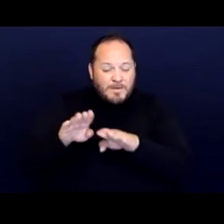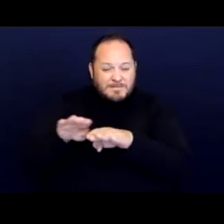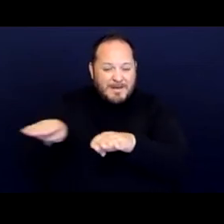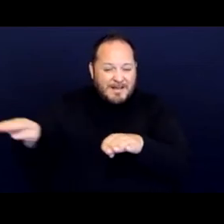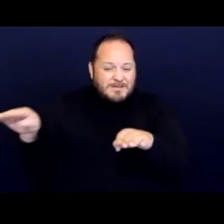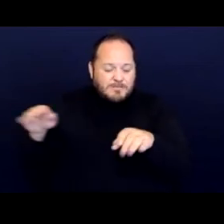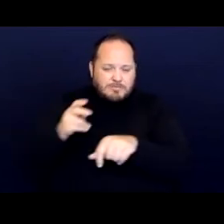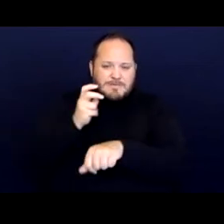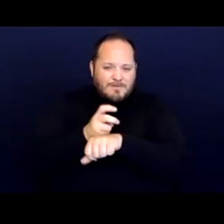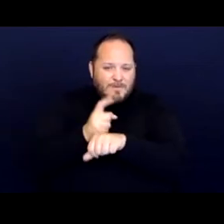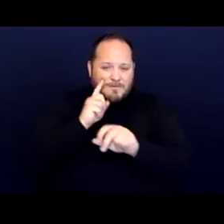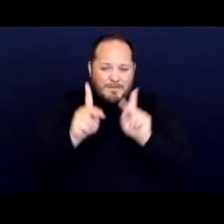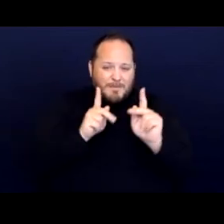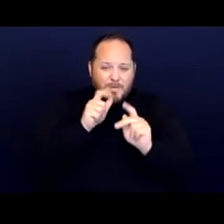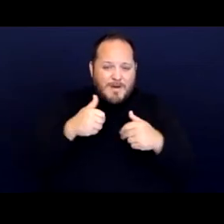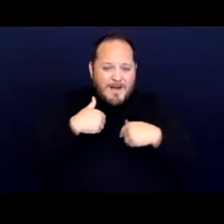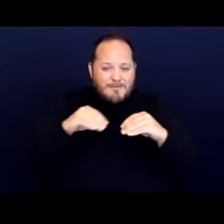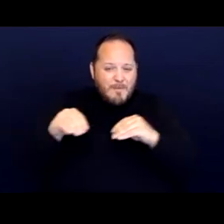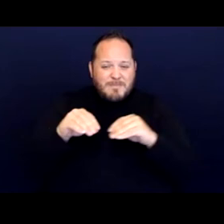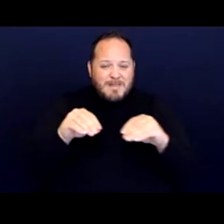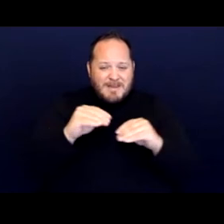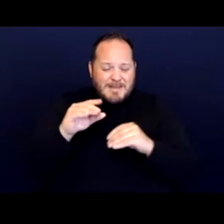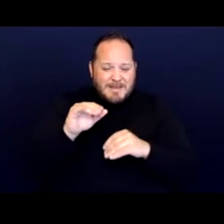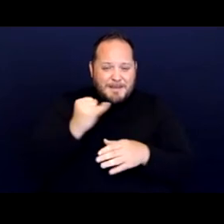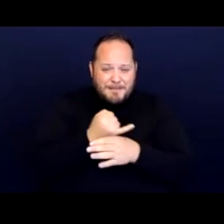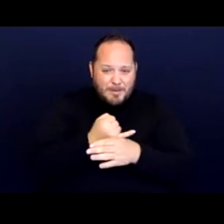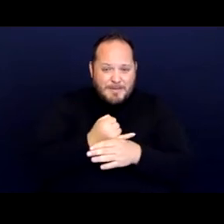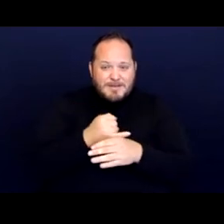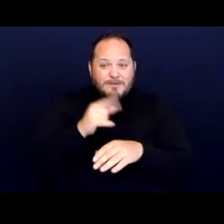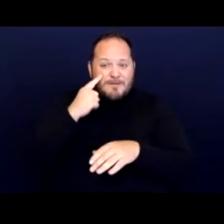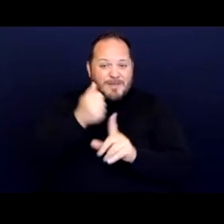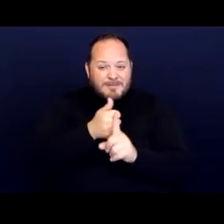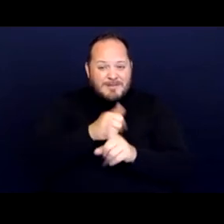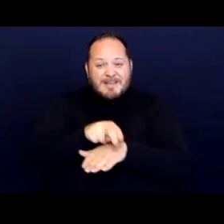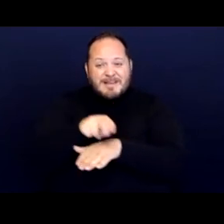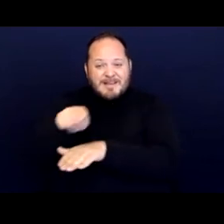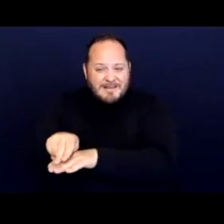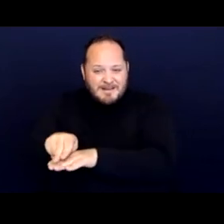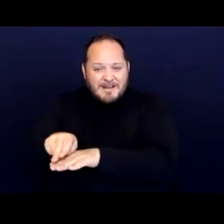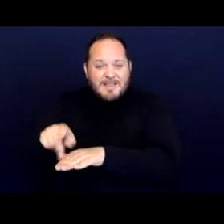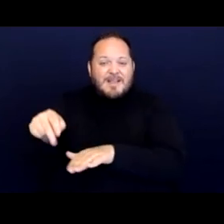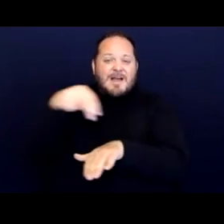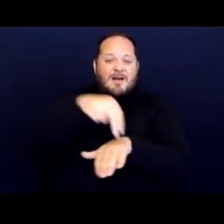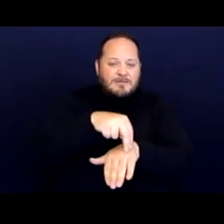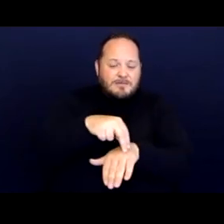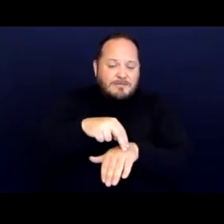for people with mobility impairment to get in and out of. And also weren't very comfortable.